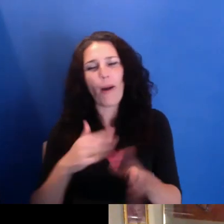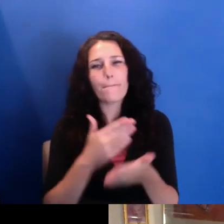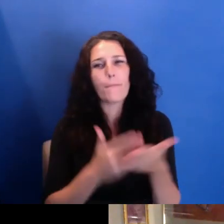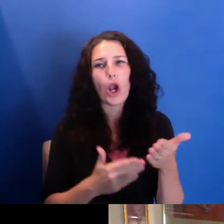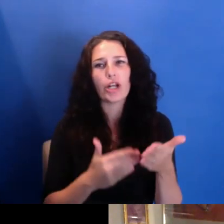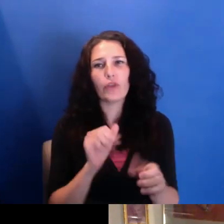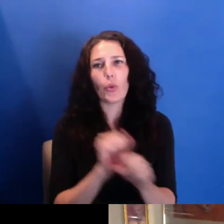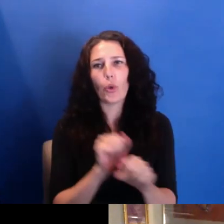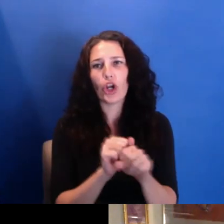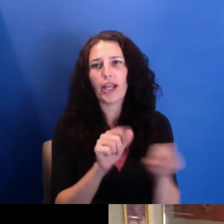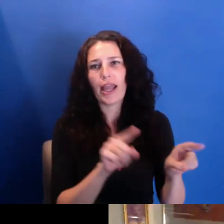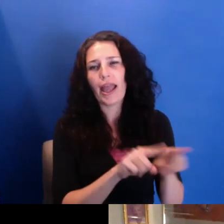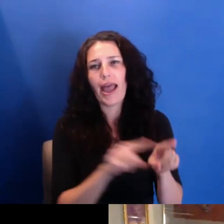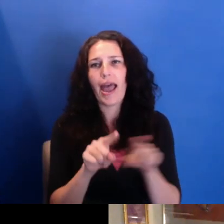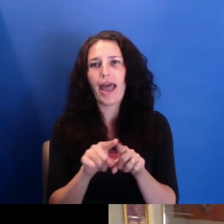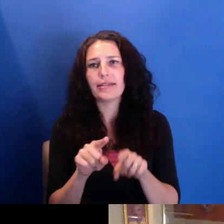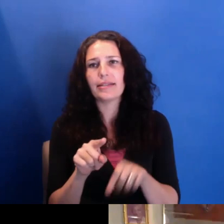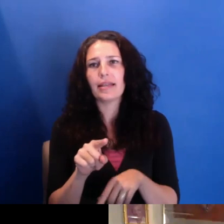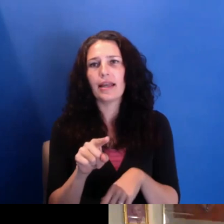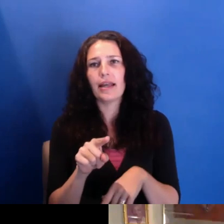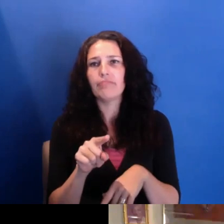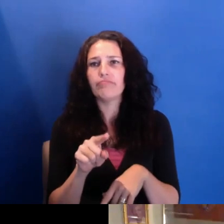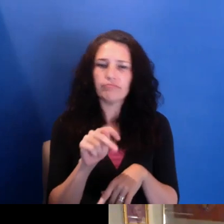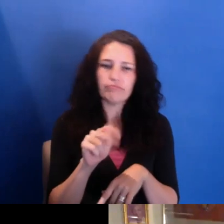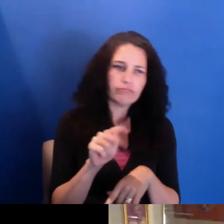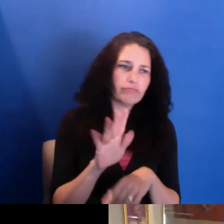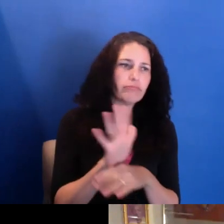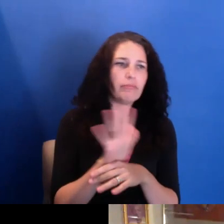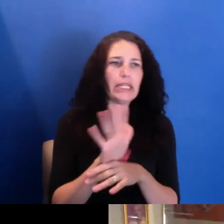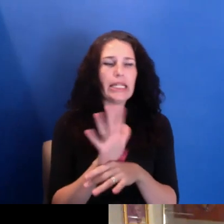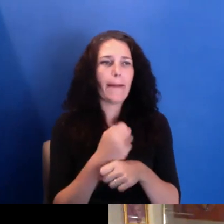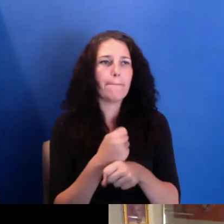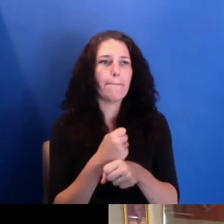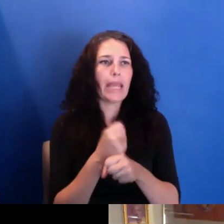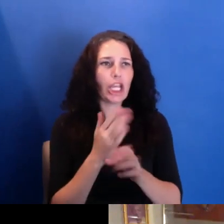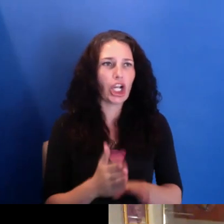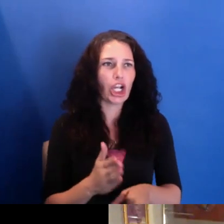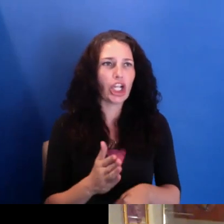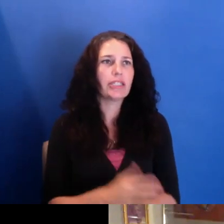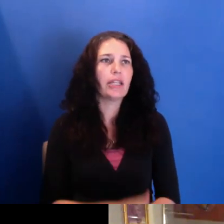is being in conversation broadly with people in the community that are involved